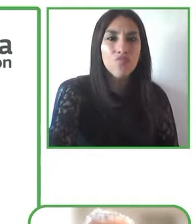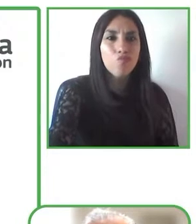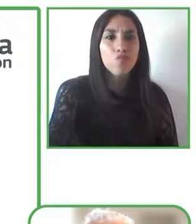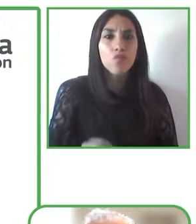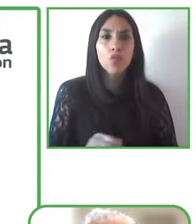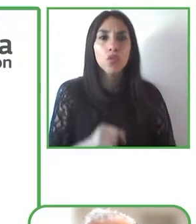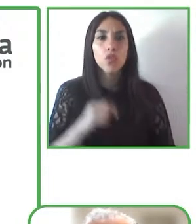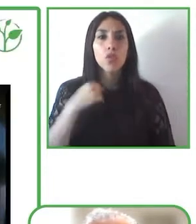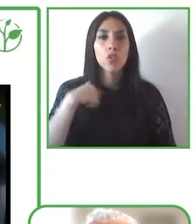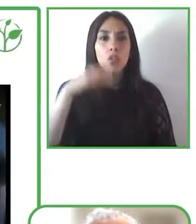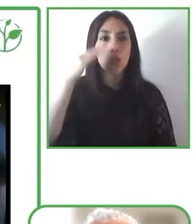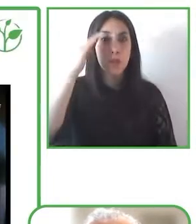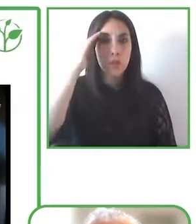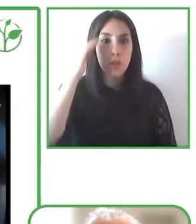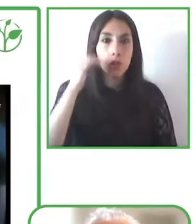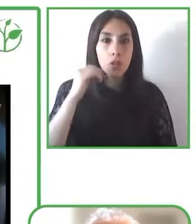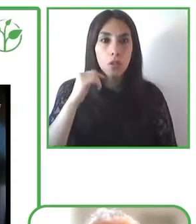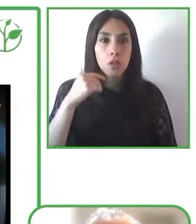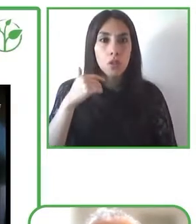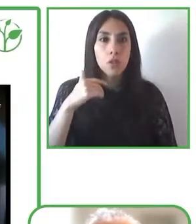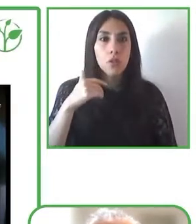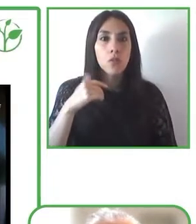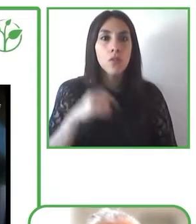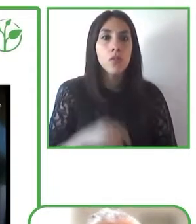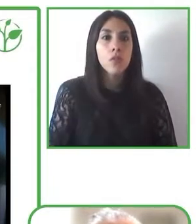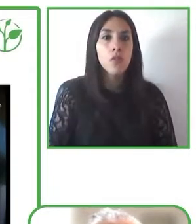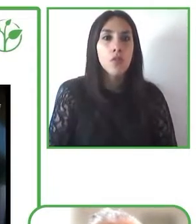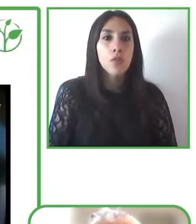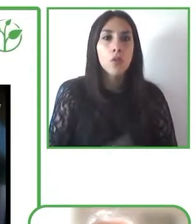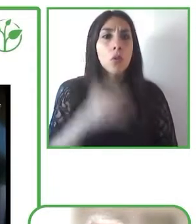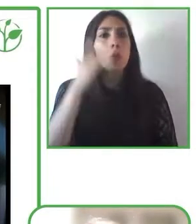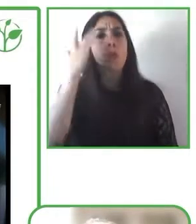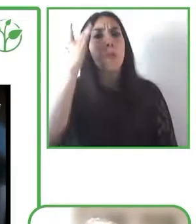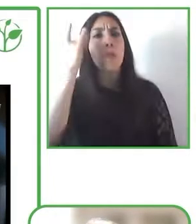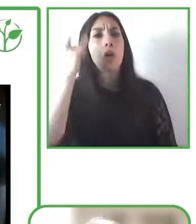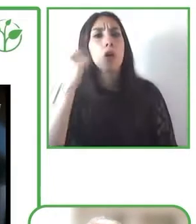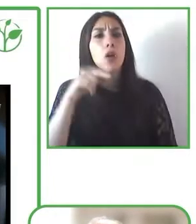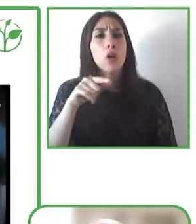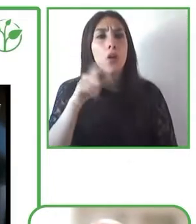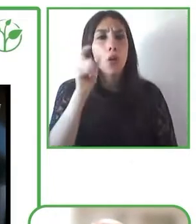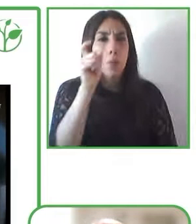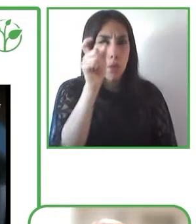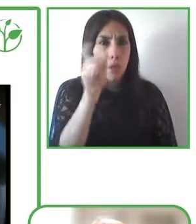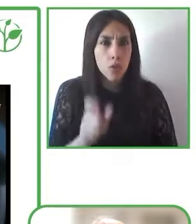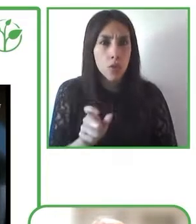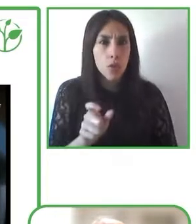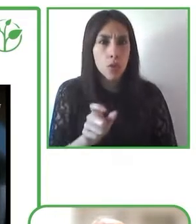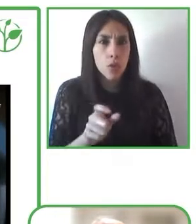people with intellectual disabilities cannot understand because they are created or written